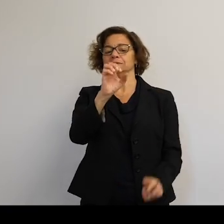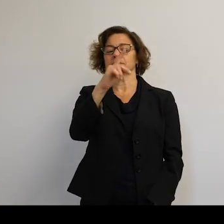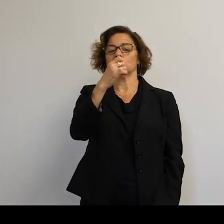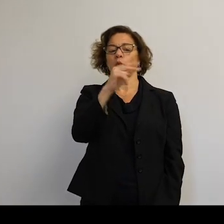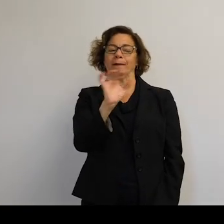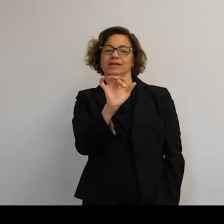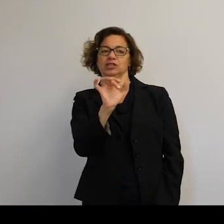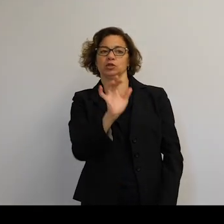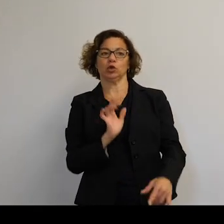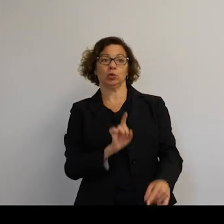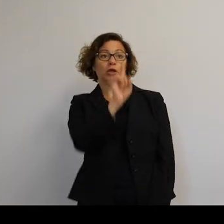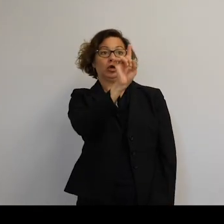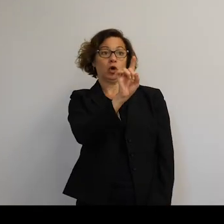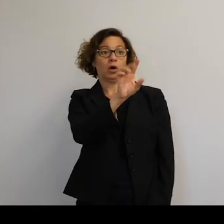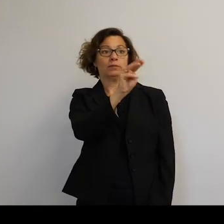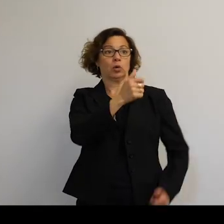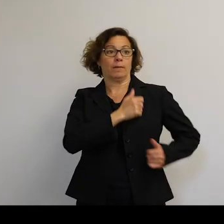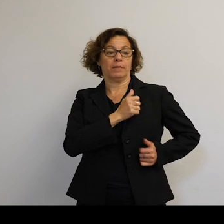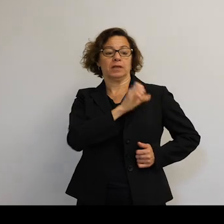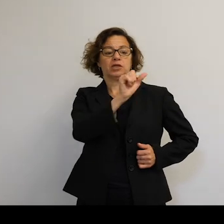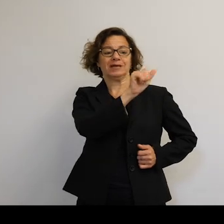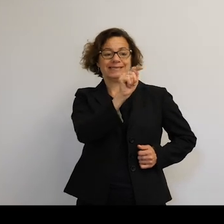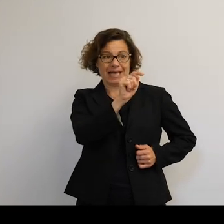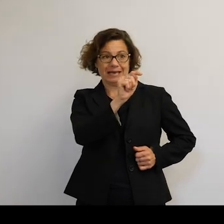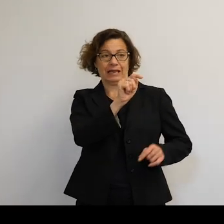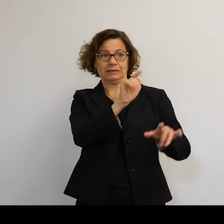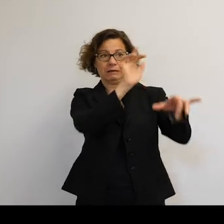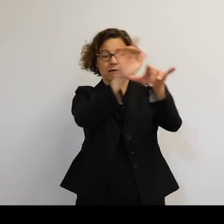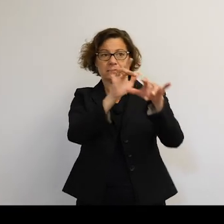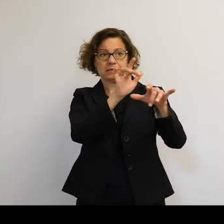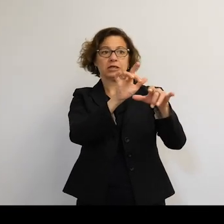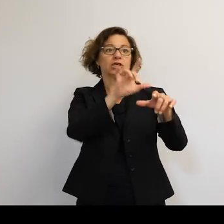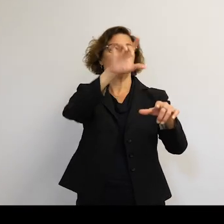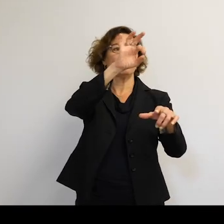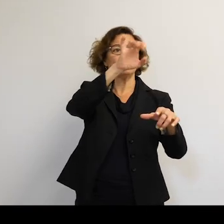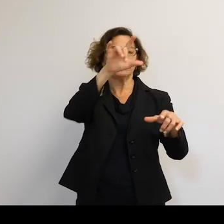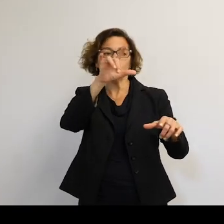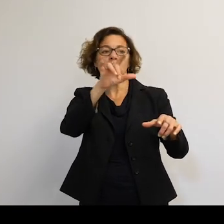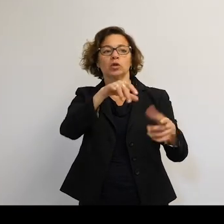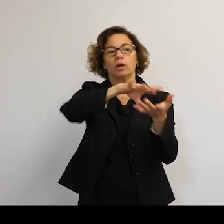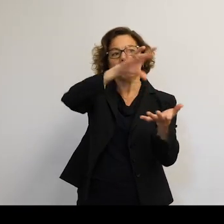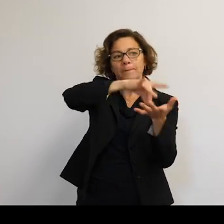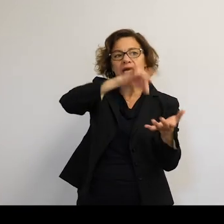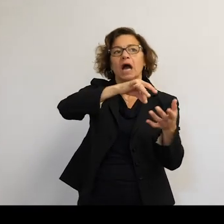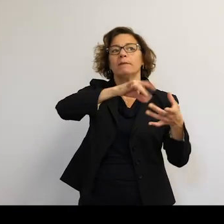You can go up to a military satellite. And if you have physical access, you can basically get access to all the communications encrypted or not going through it.